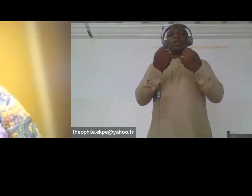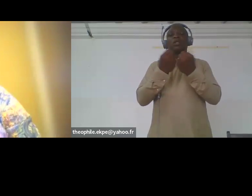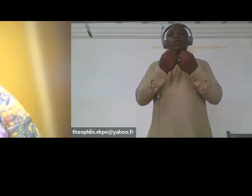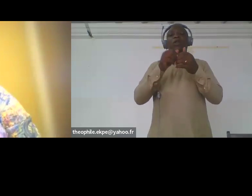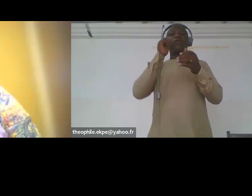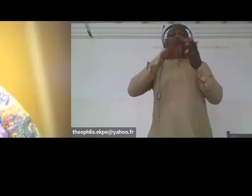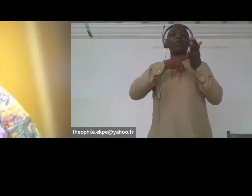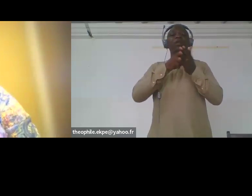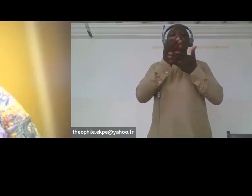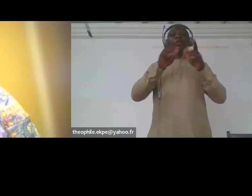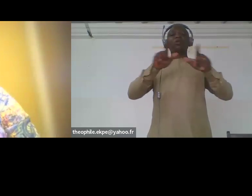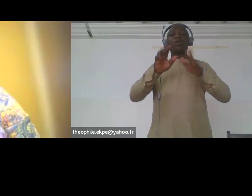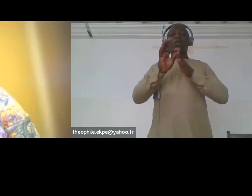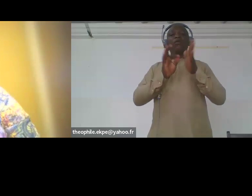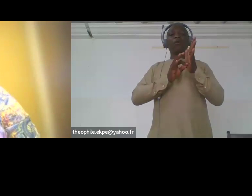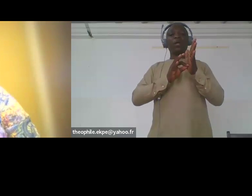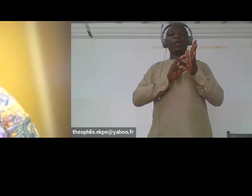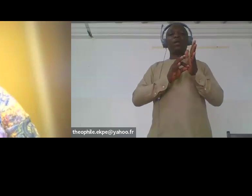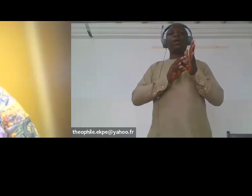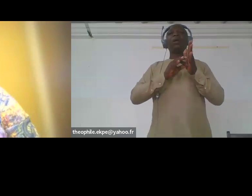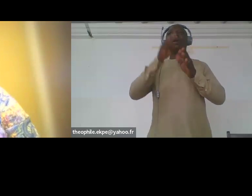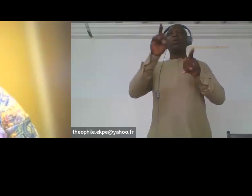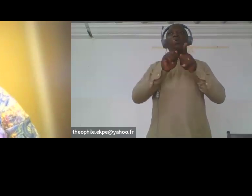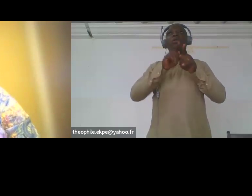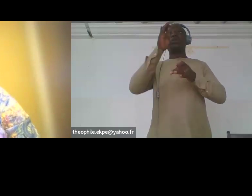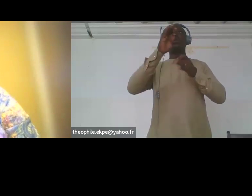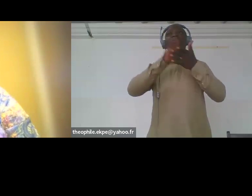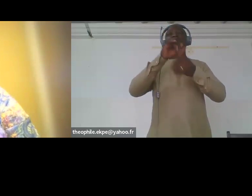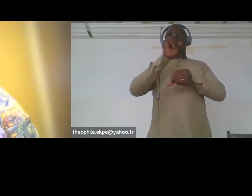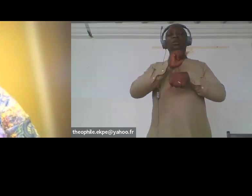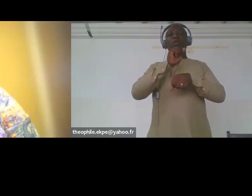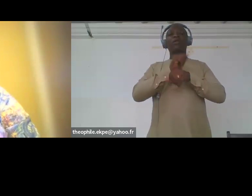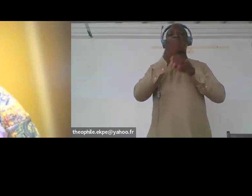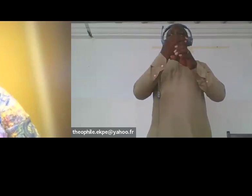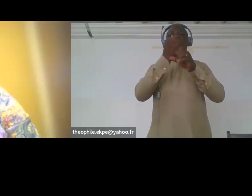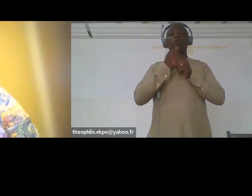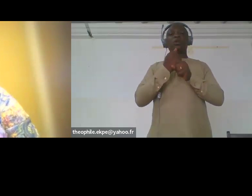interventions were key in achieving short term outcomes they led the